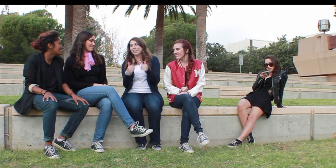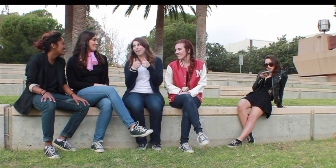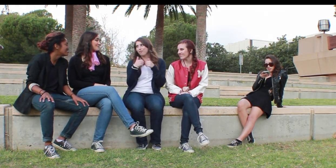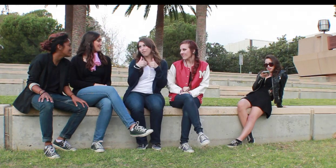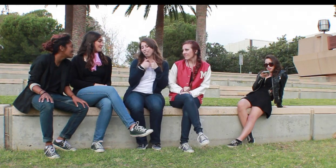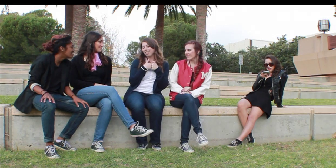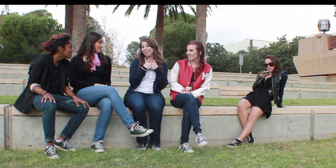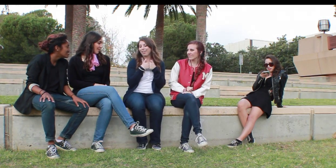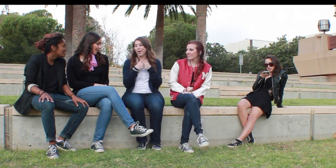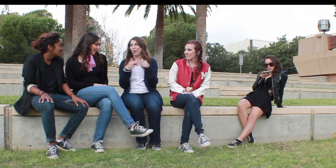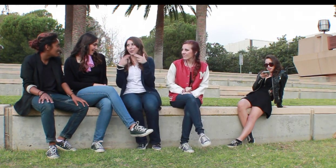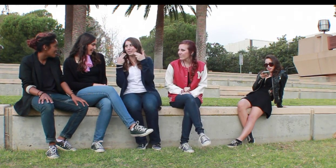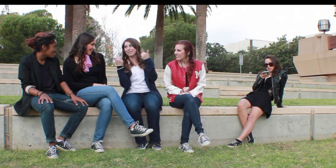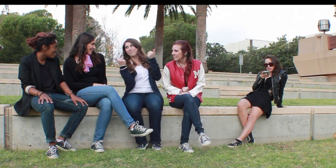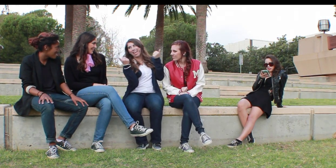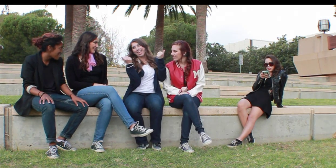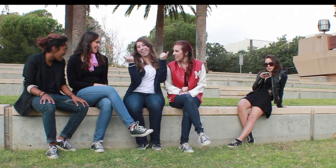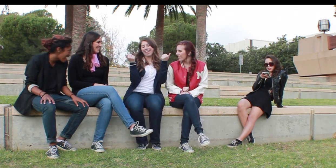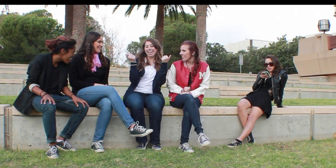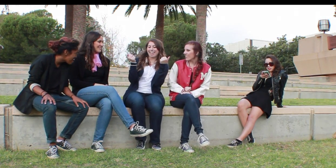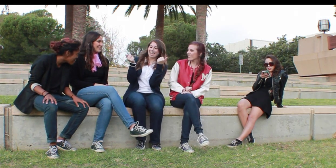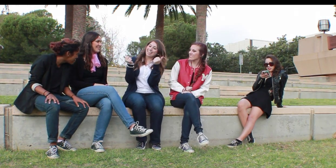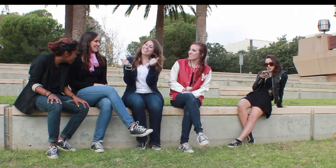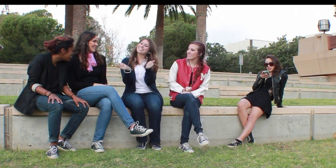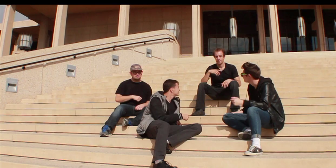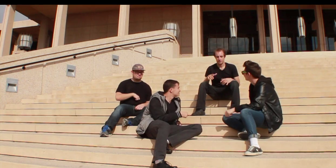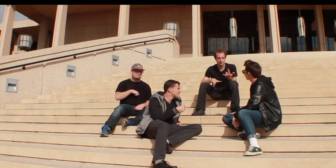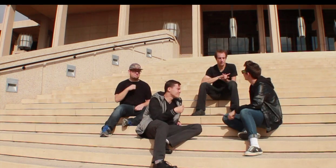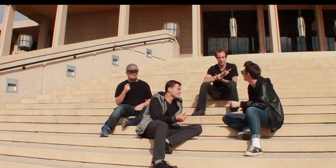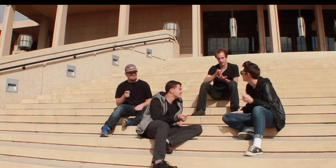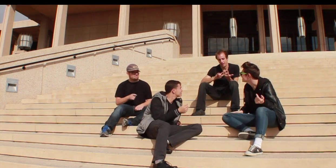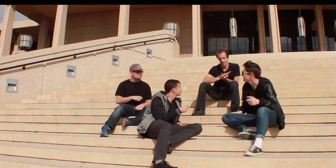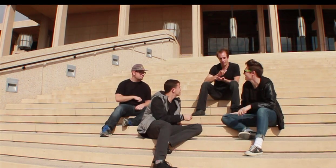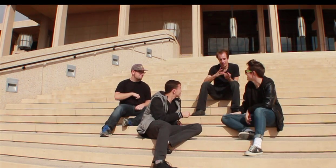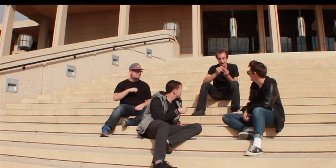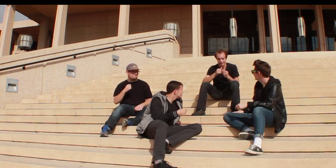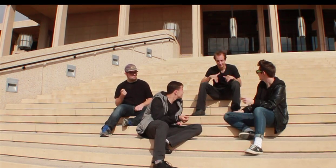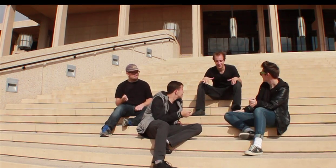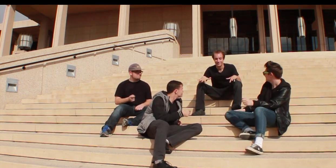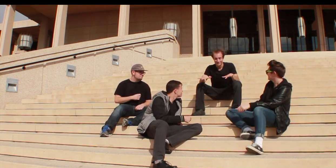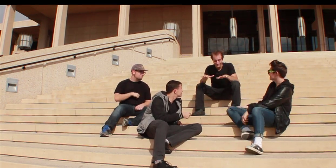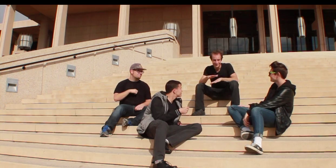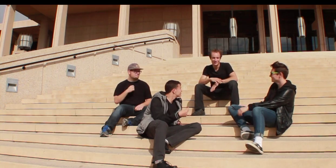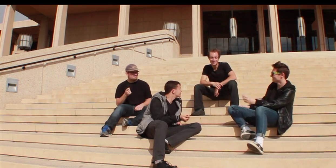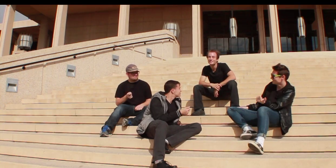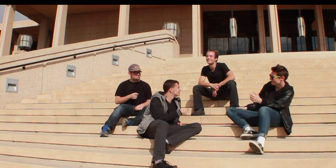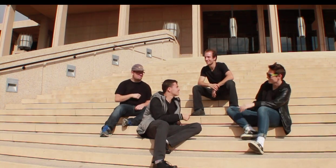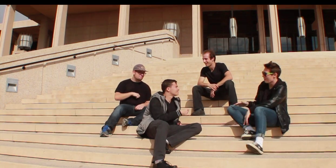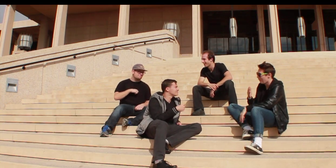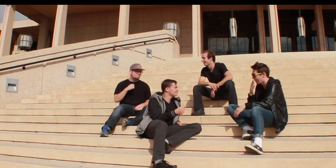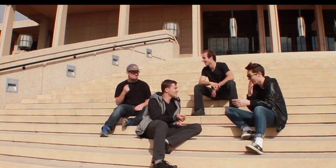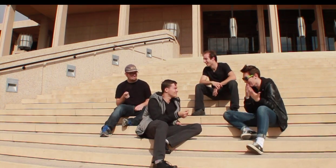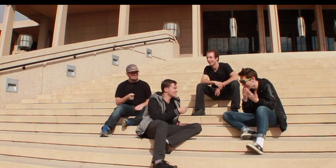Sandy: He got friendly holding my hand! Danny: She got friendly down in the sand!